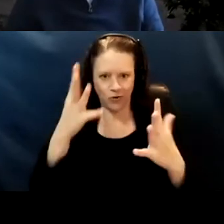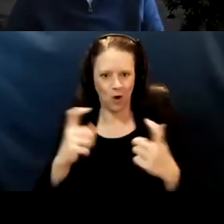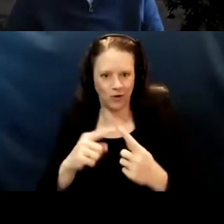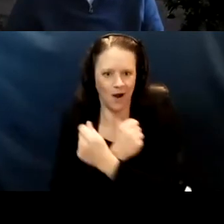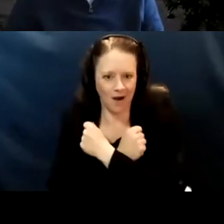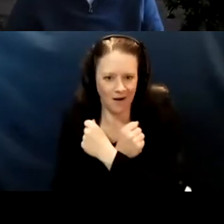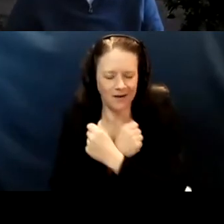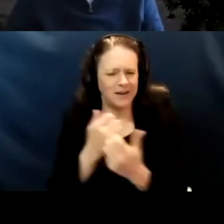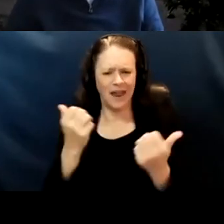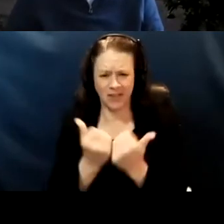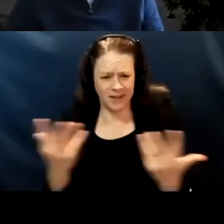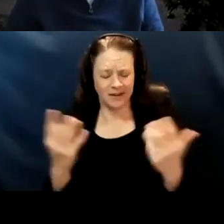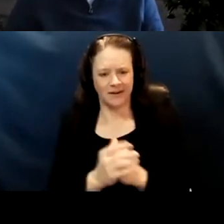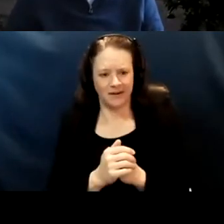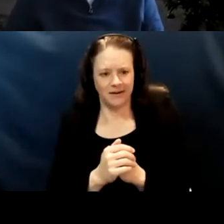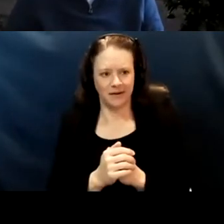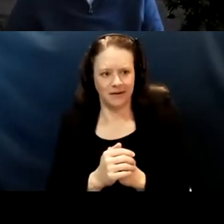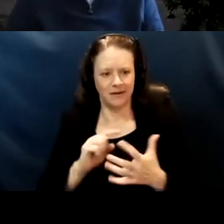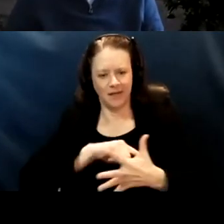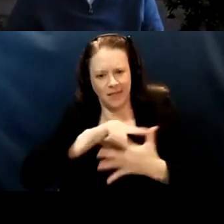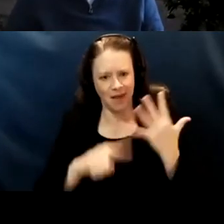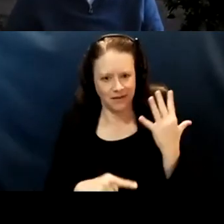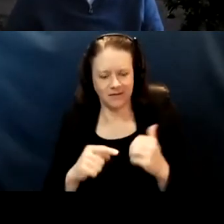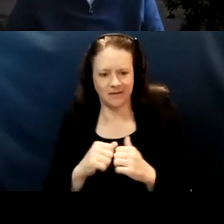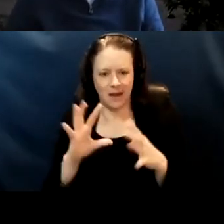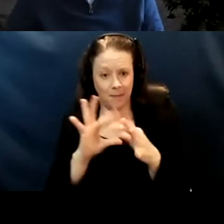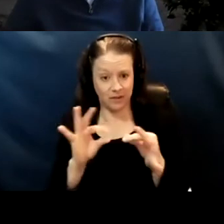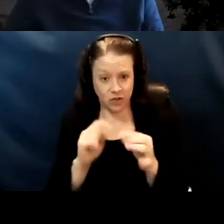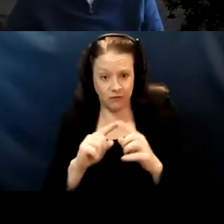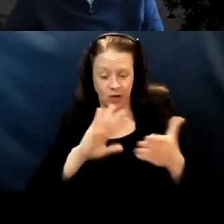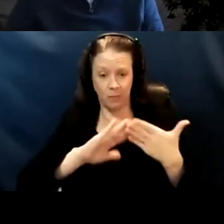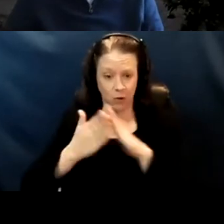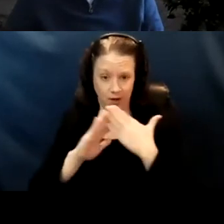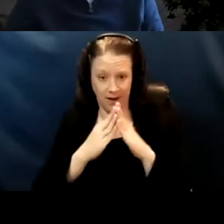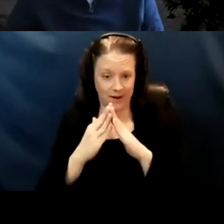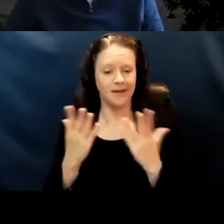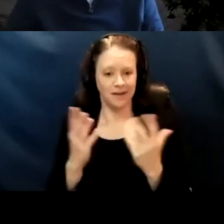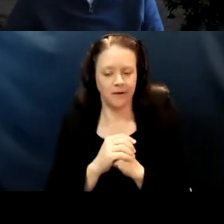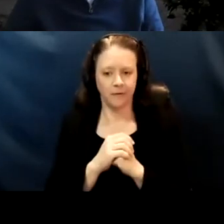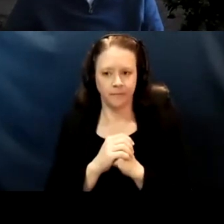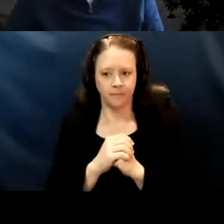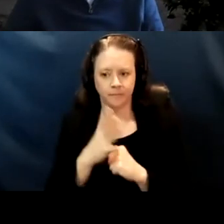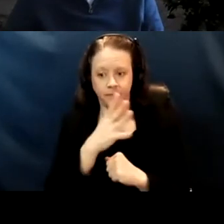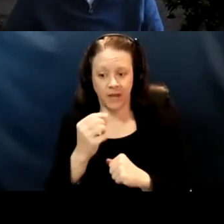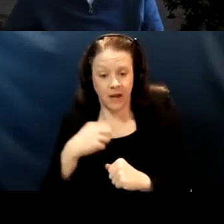it's a message of community. Right? And I do think that that's important